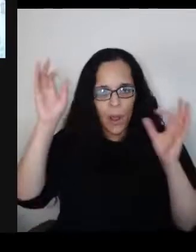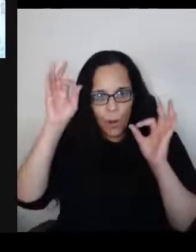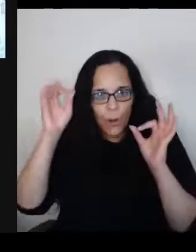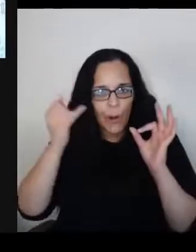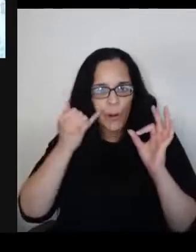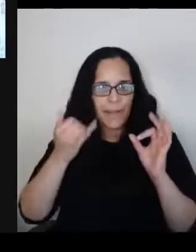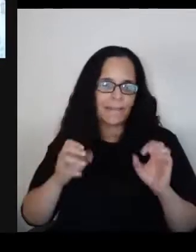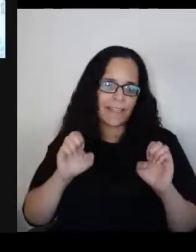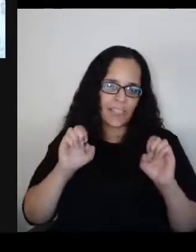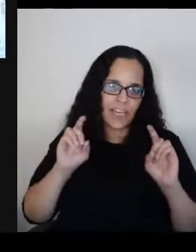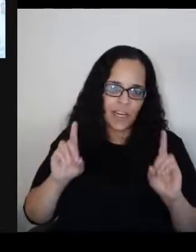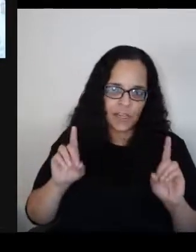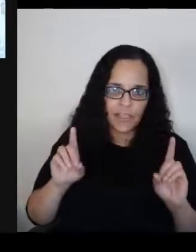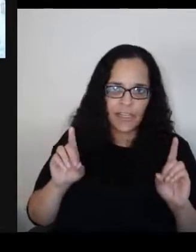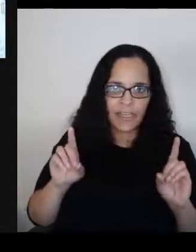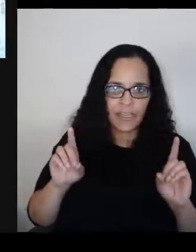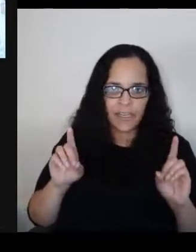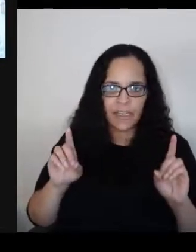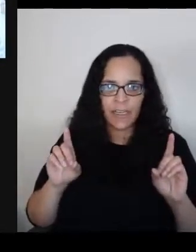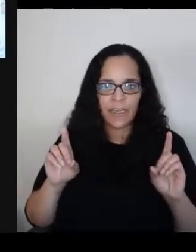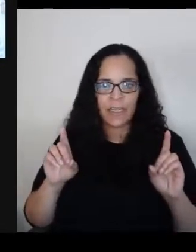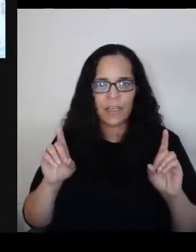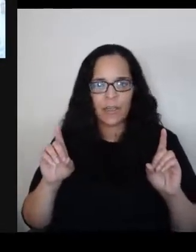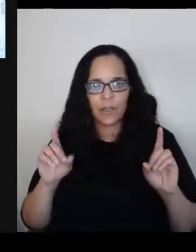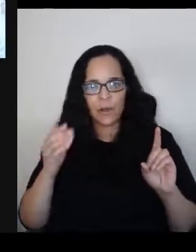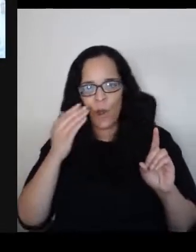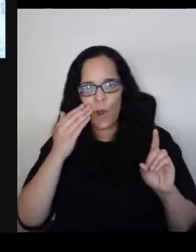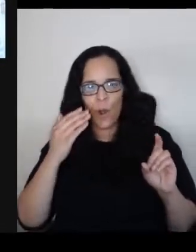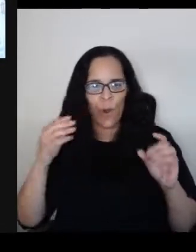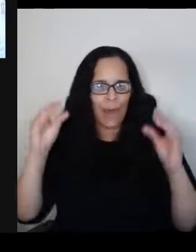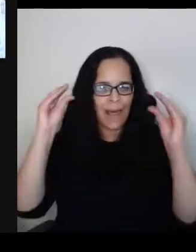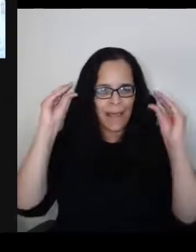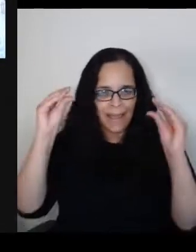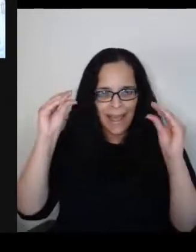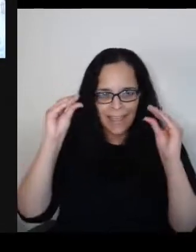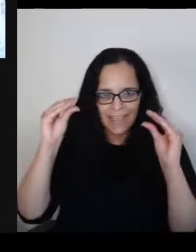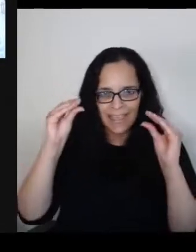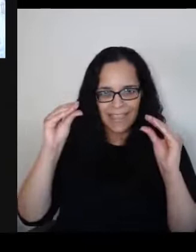you know, a lesson has enough effect.